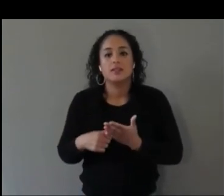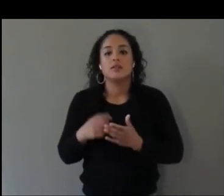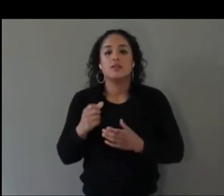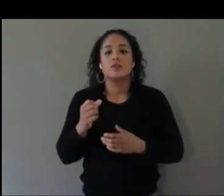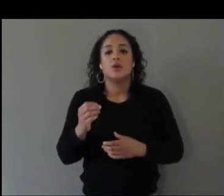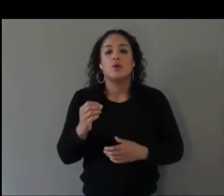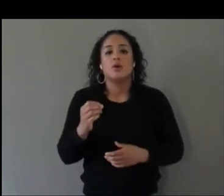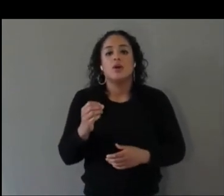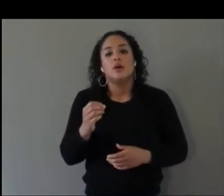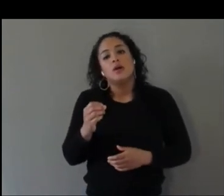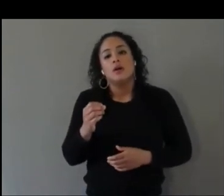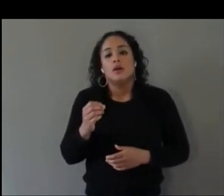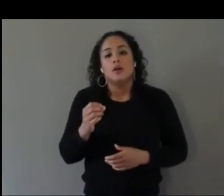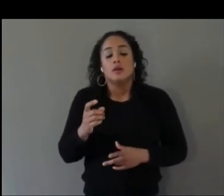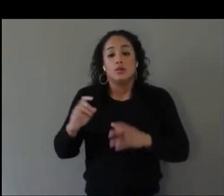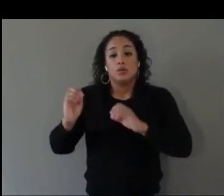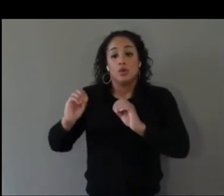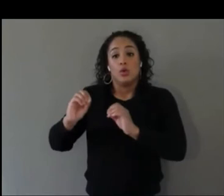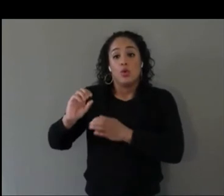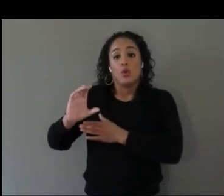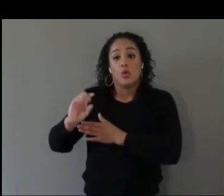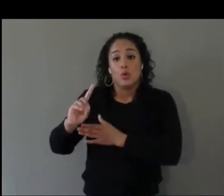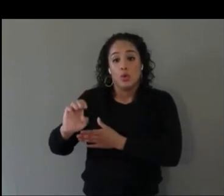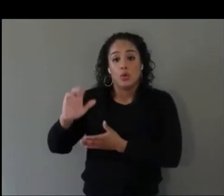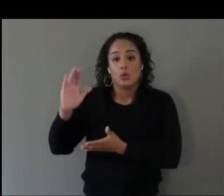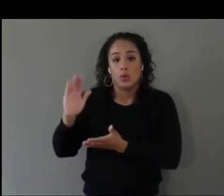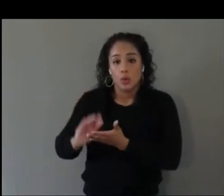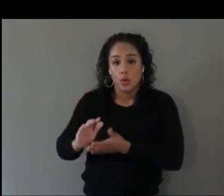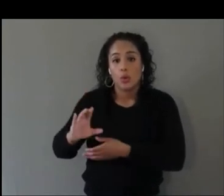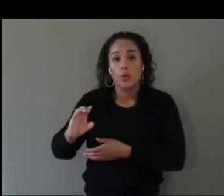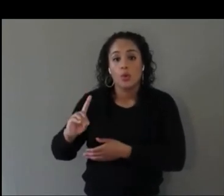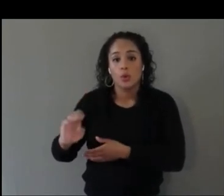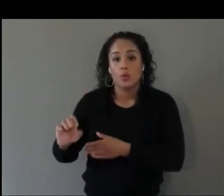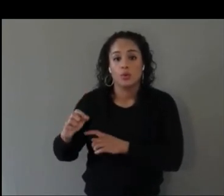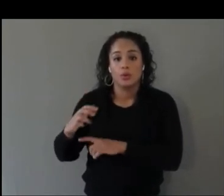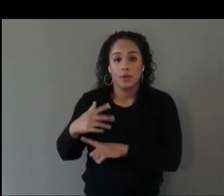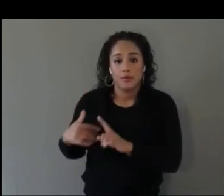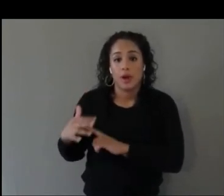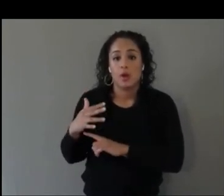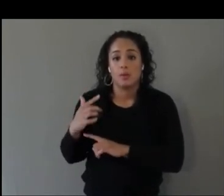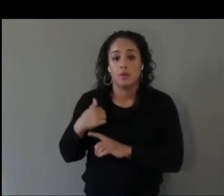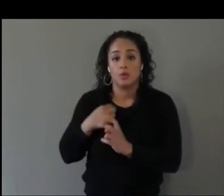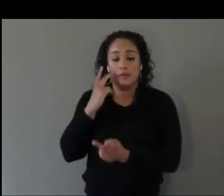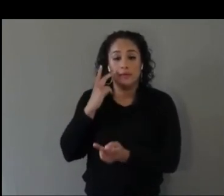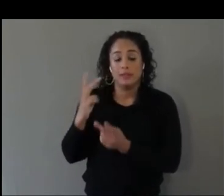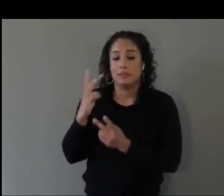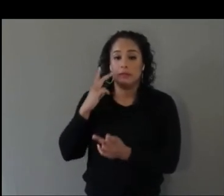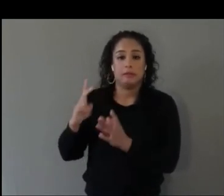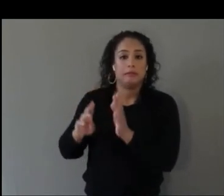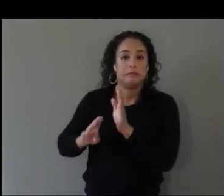Like no code, low code environments. We have seen so much development in the web space.